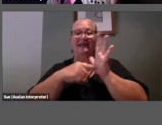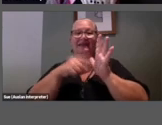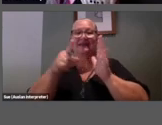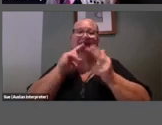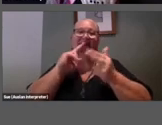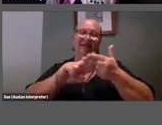Vinci's Mona Lisa.